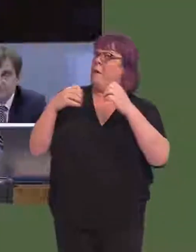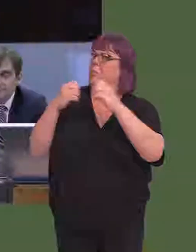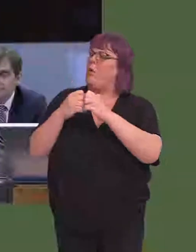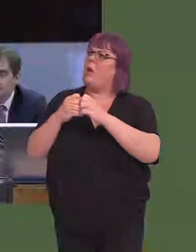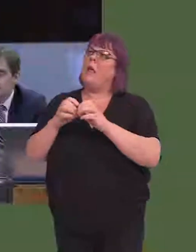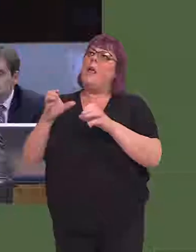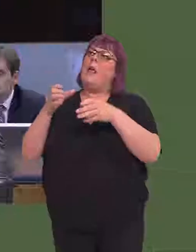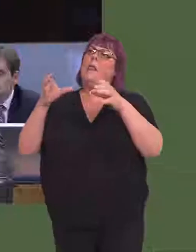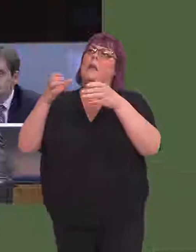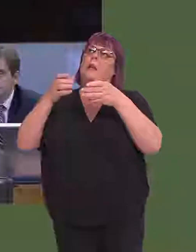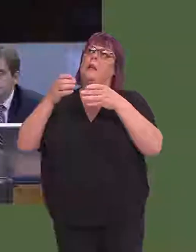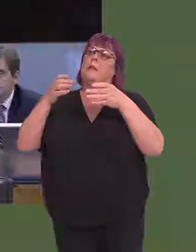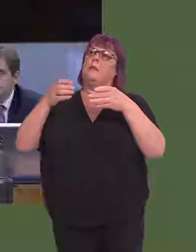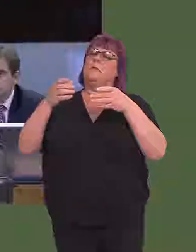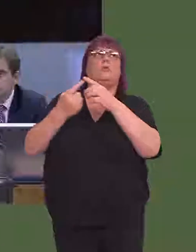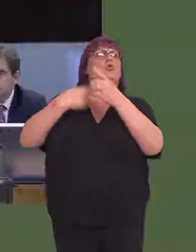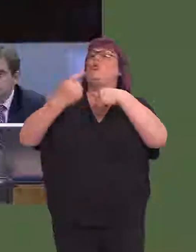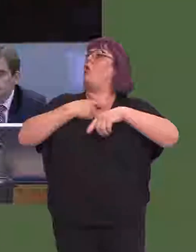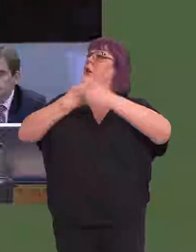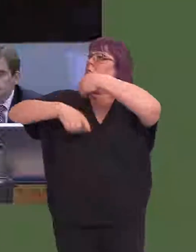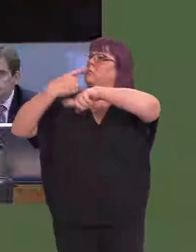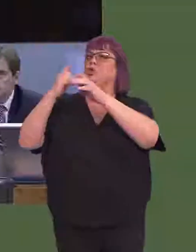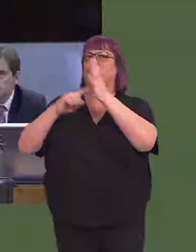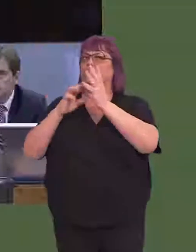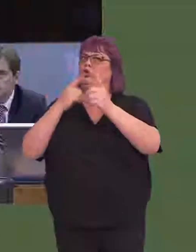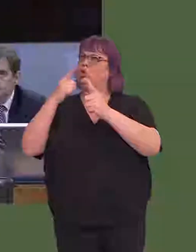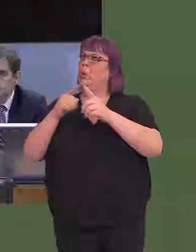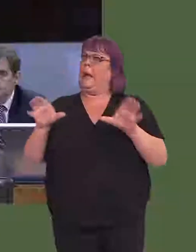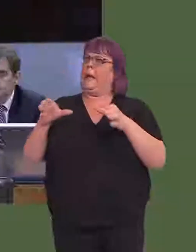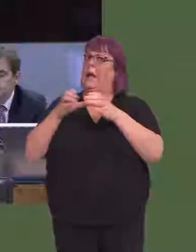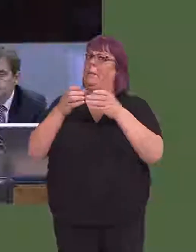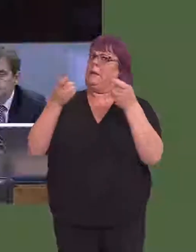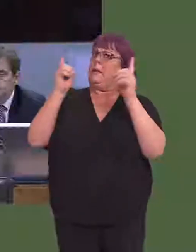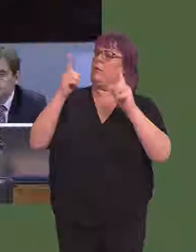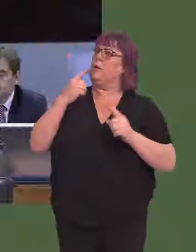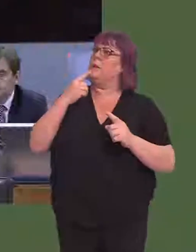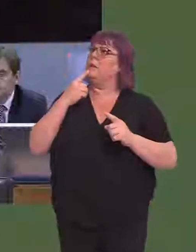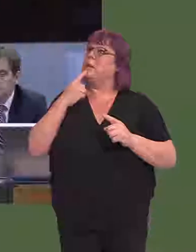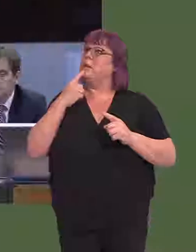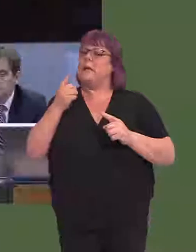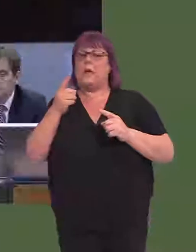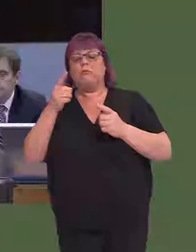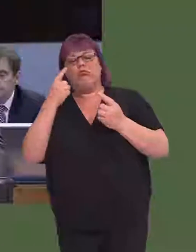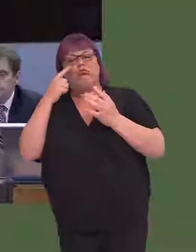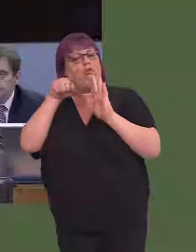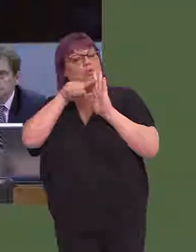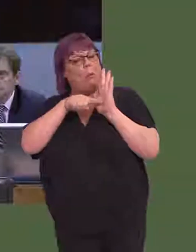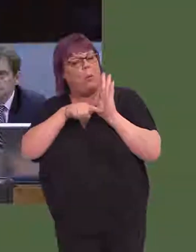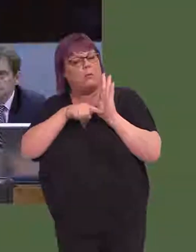Back in June last year, the Cabinet Secretary, in responding to the committee report that